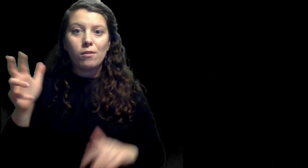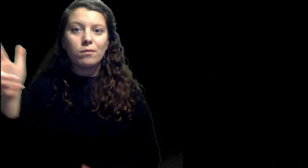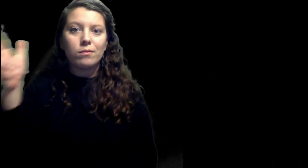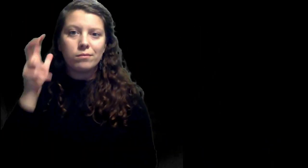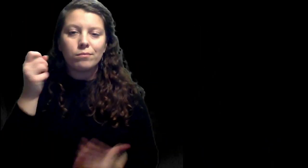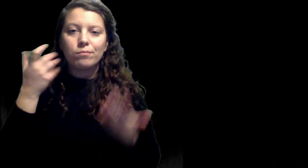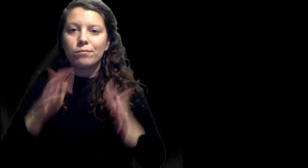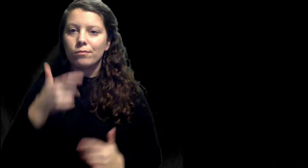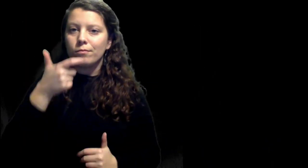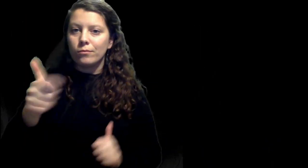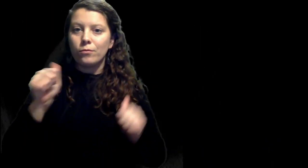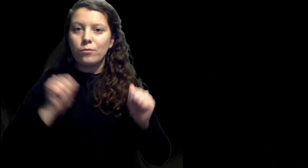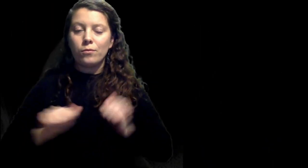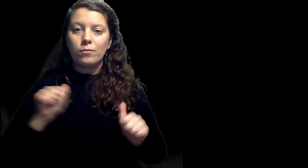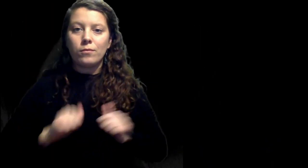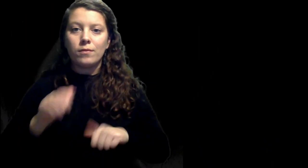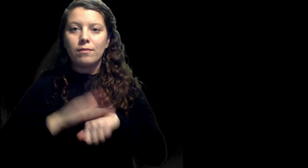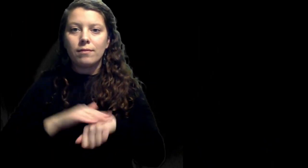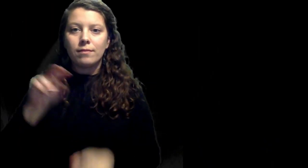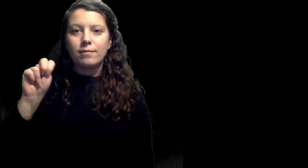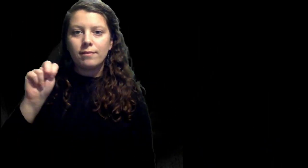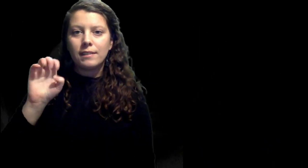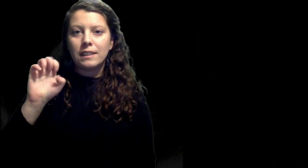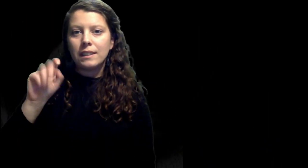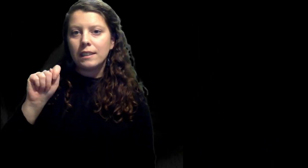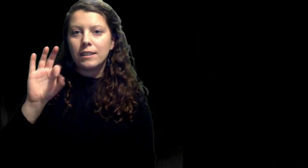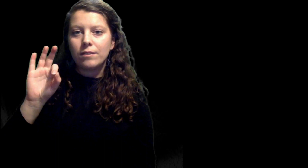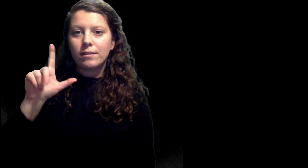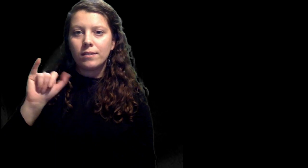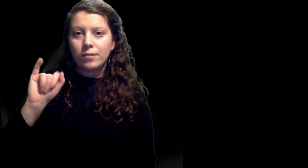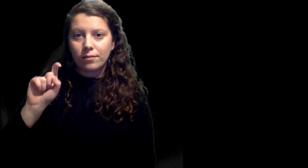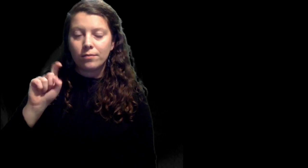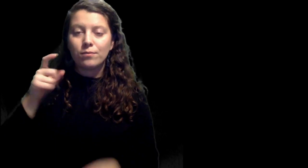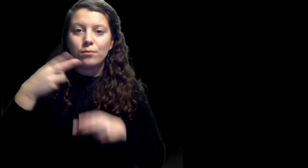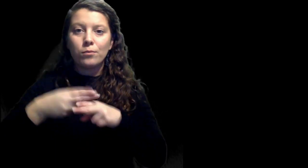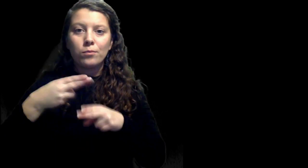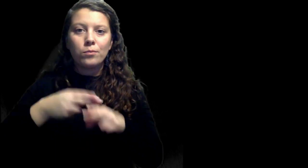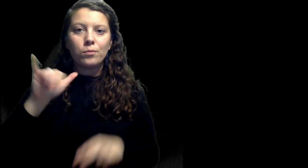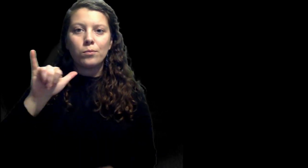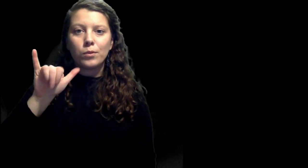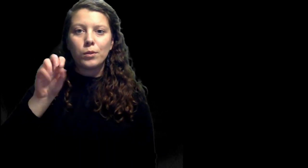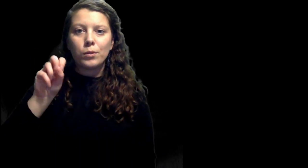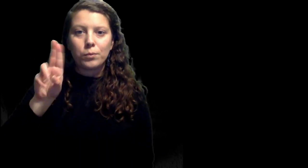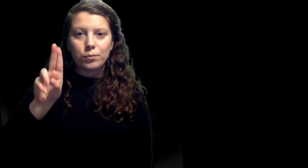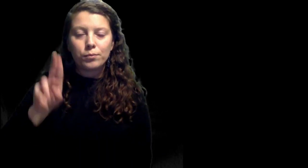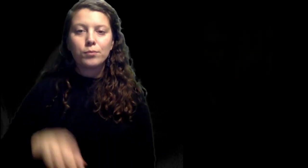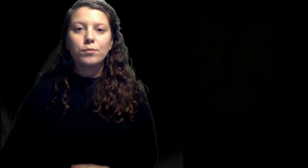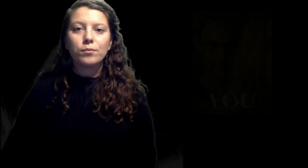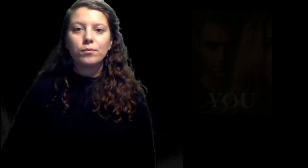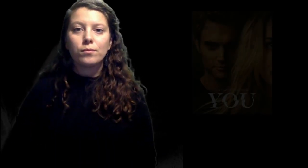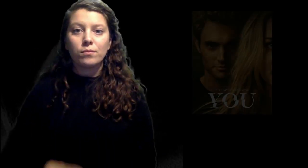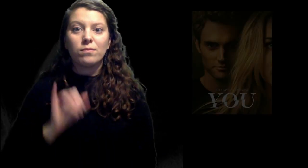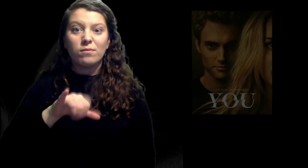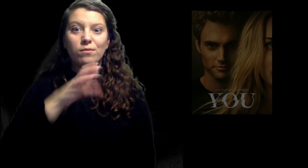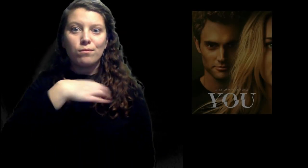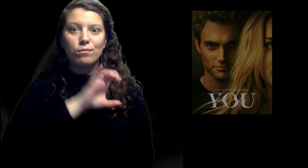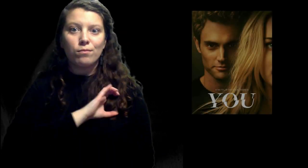Maybe you've heard of or already watched the show on Netflix called "You".